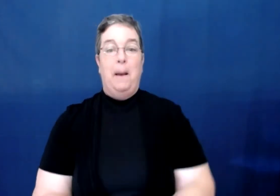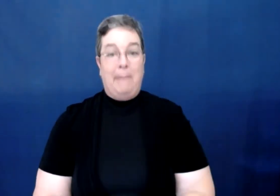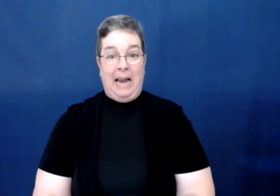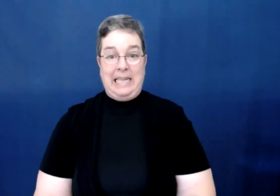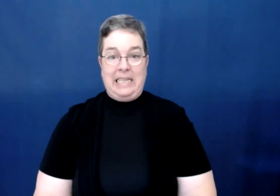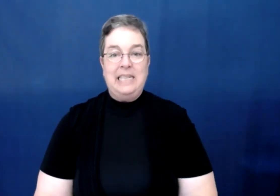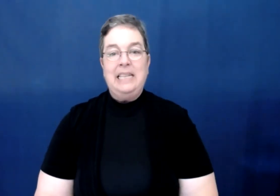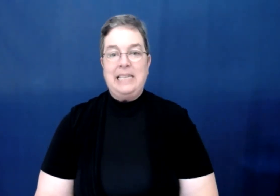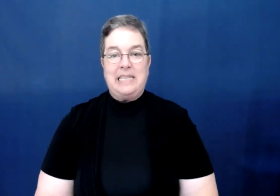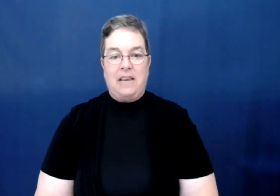My identity is Deaf+.